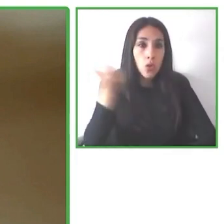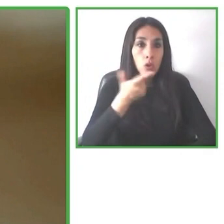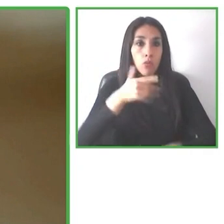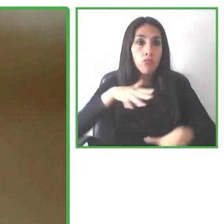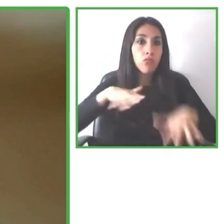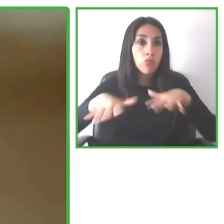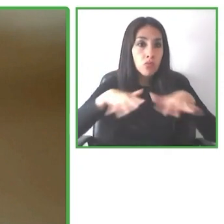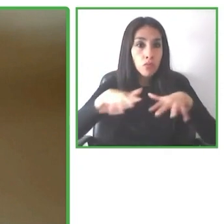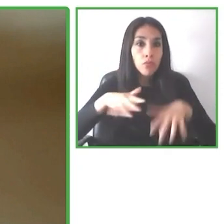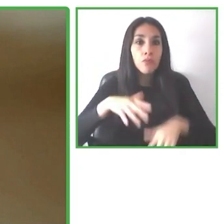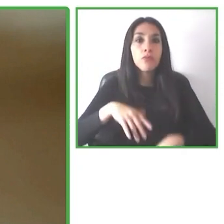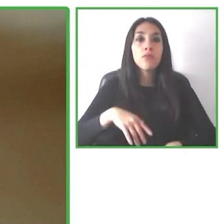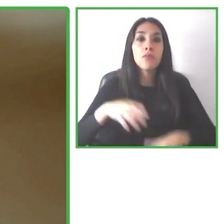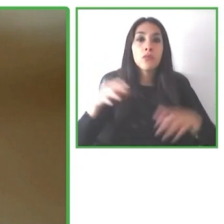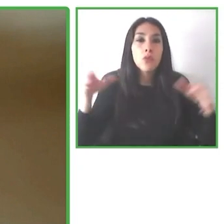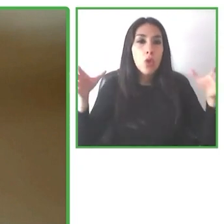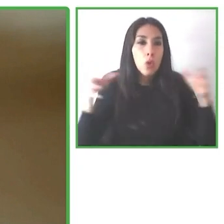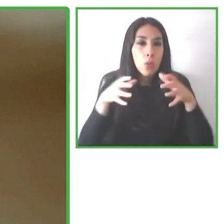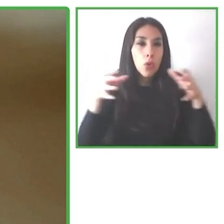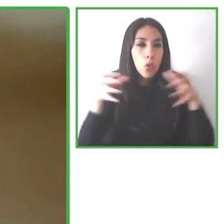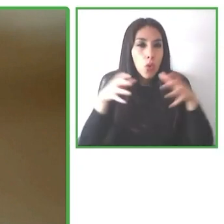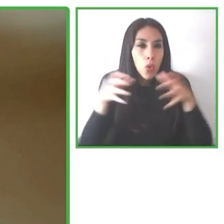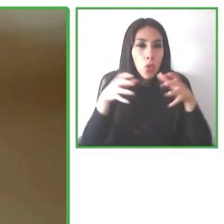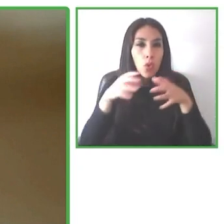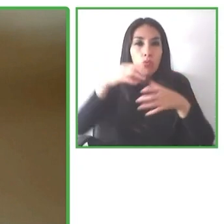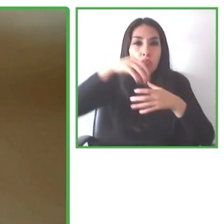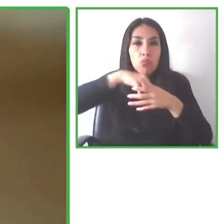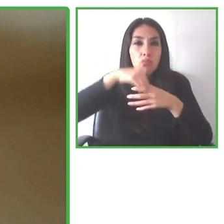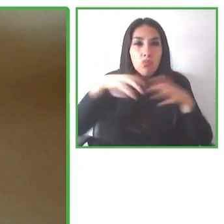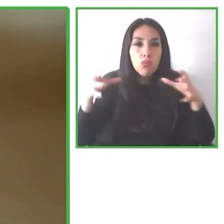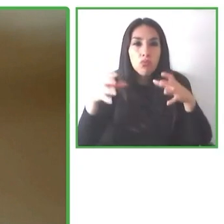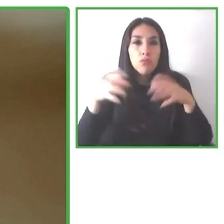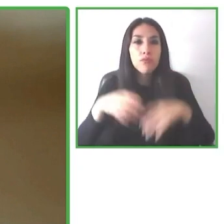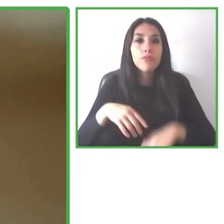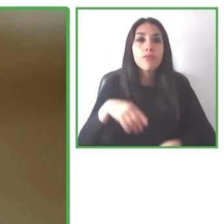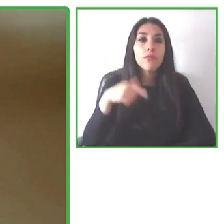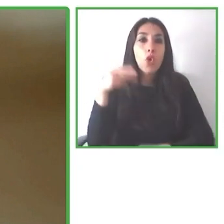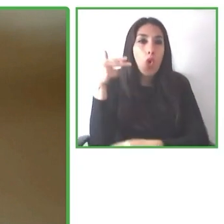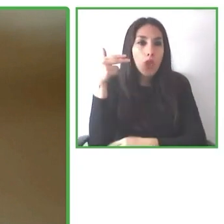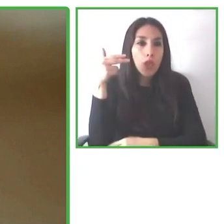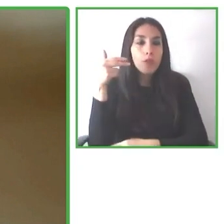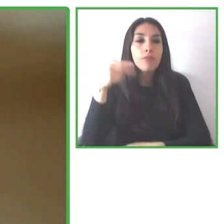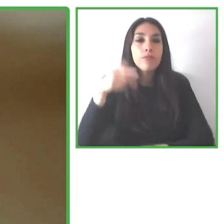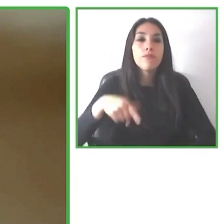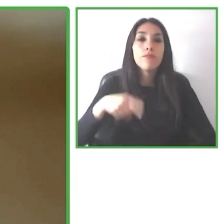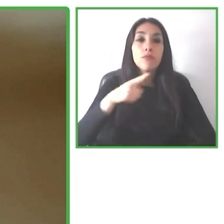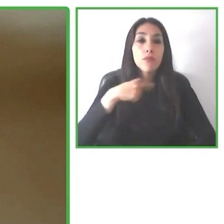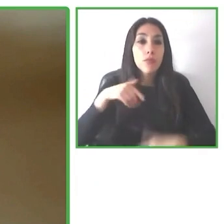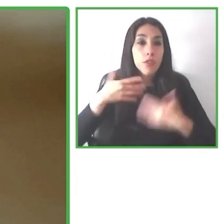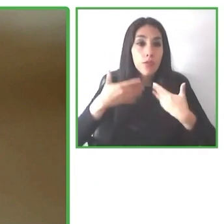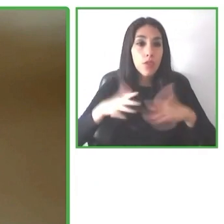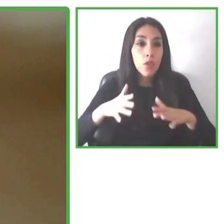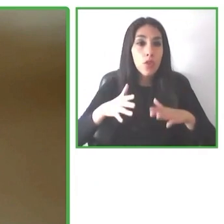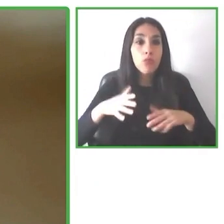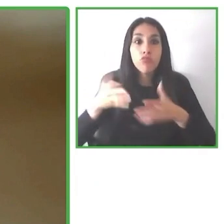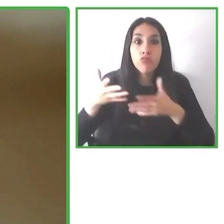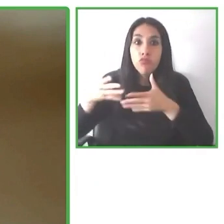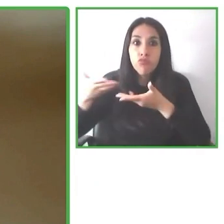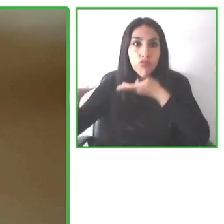We have signed several agreements with different organizations and agencies, with different government organizations, both